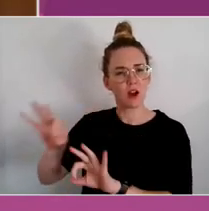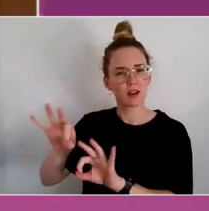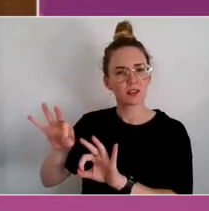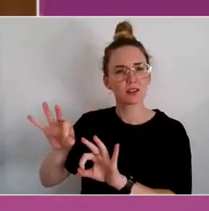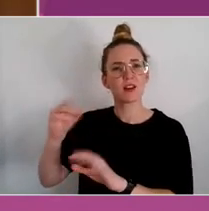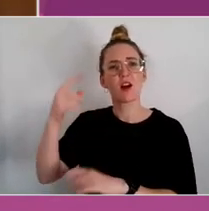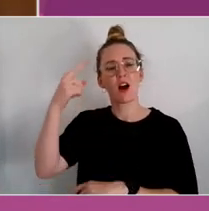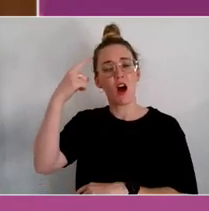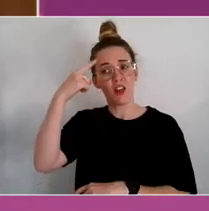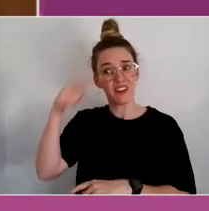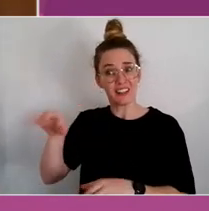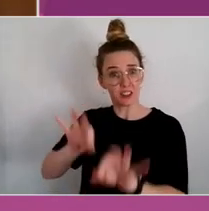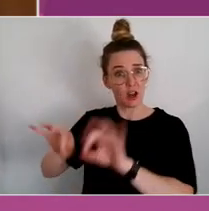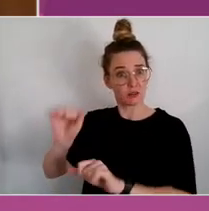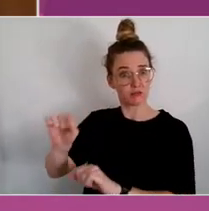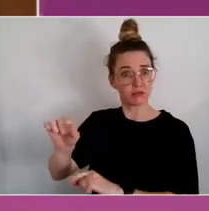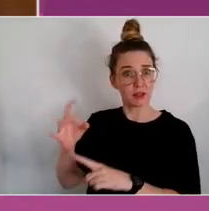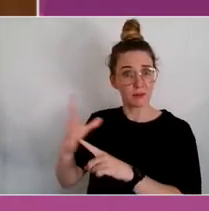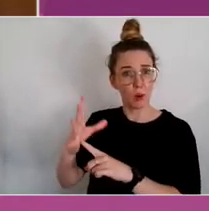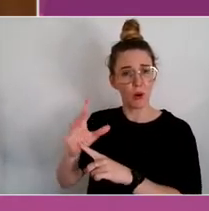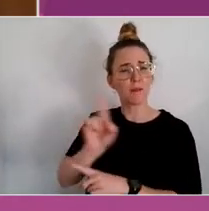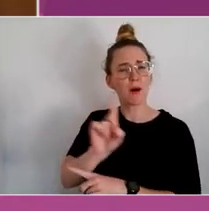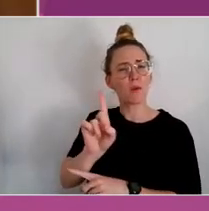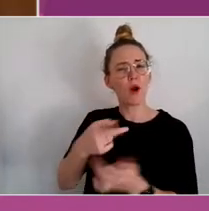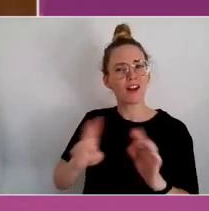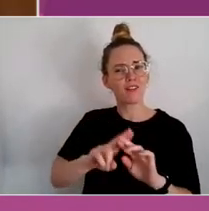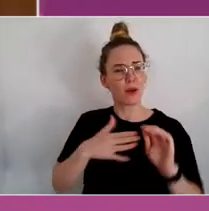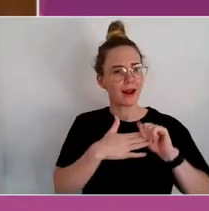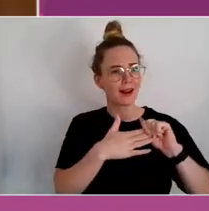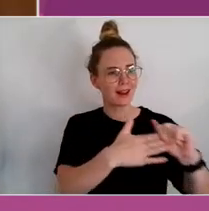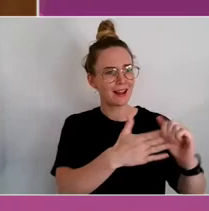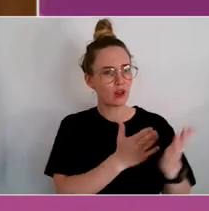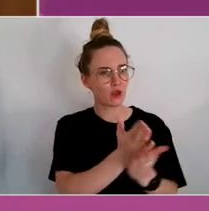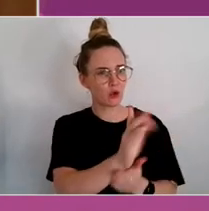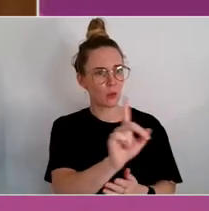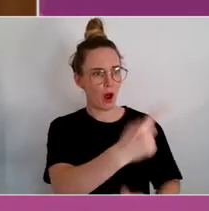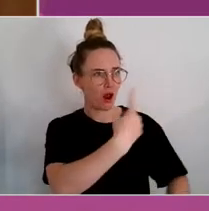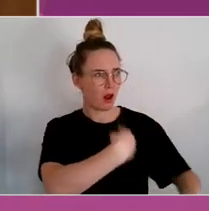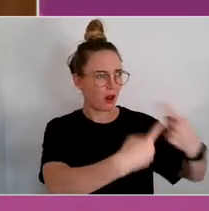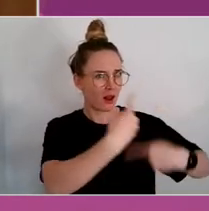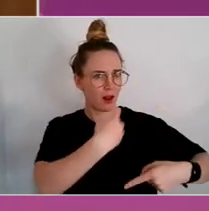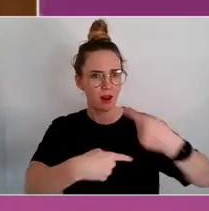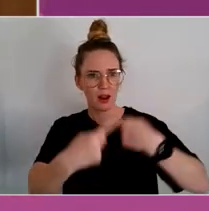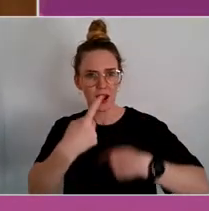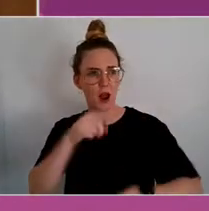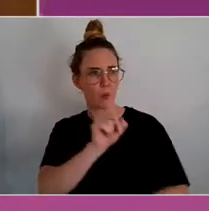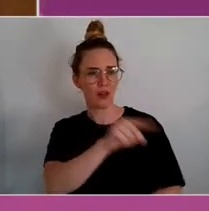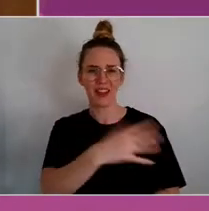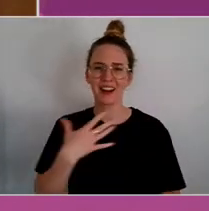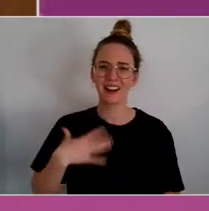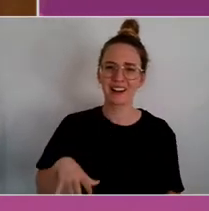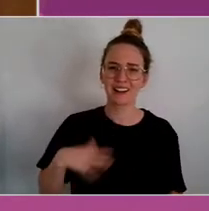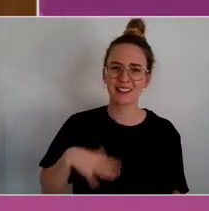what happens if we're actually led by what people are telling us and people's needs. So it's very ground up.